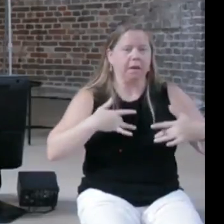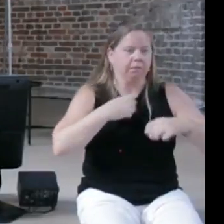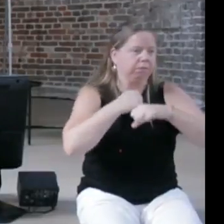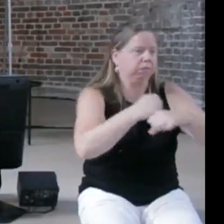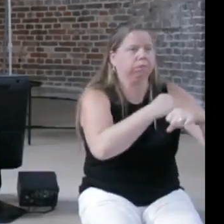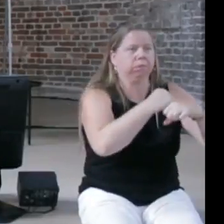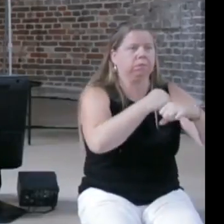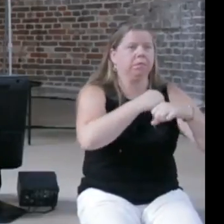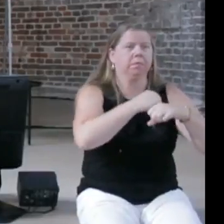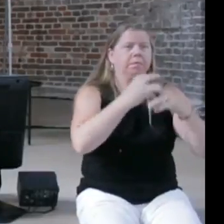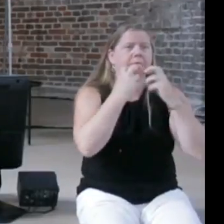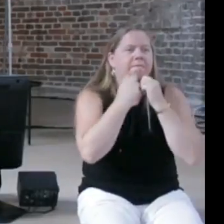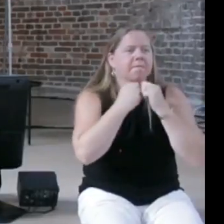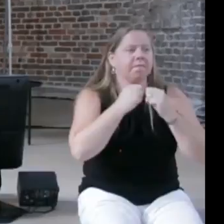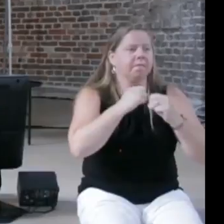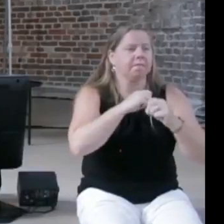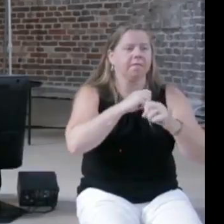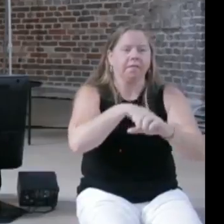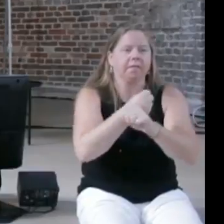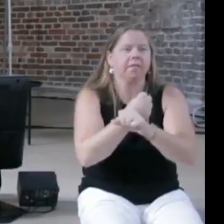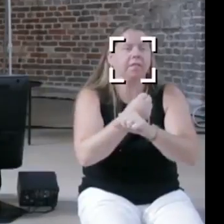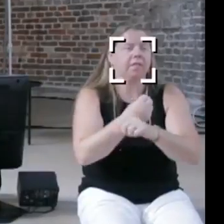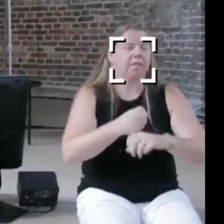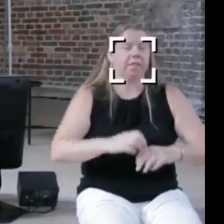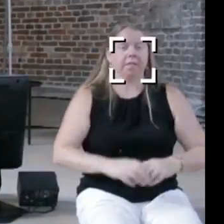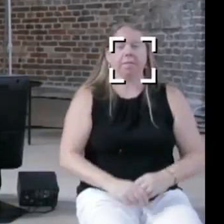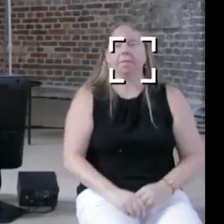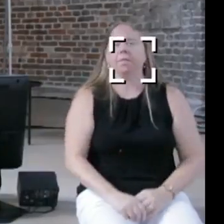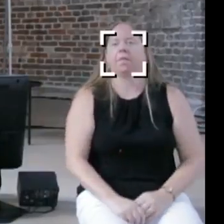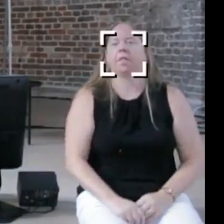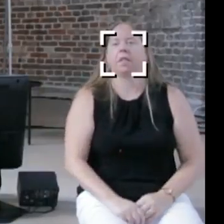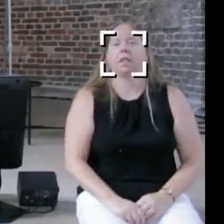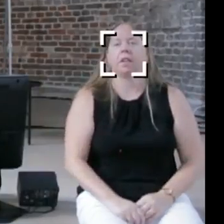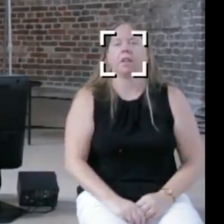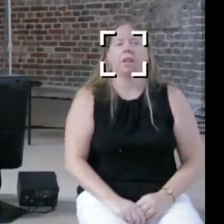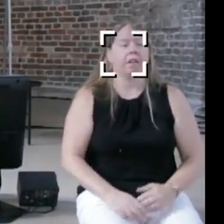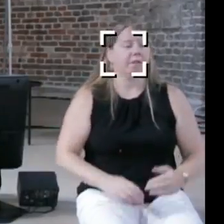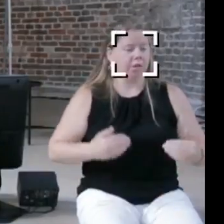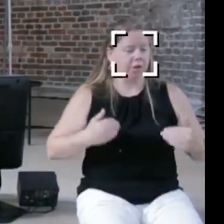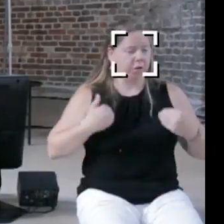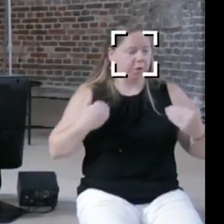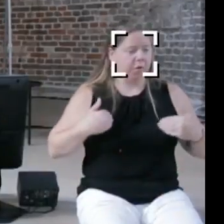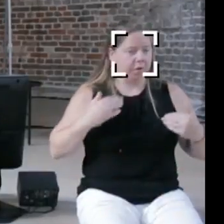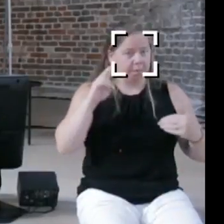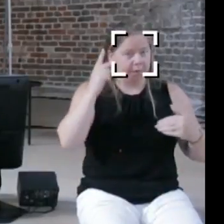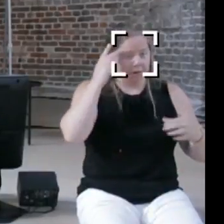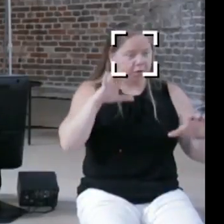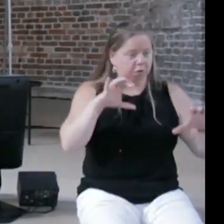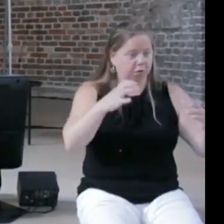gotten completely over, and in the youth political group that I was active in at the time, we